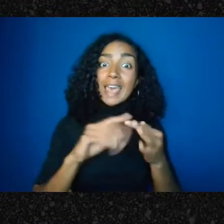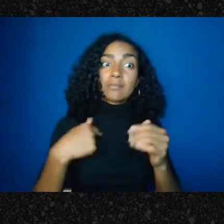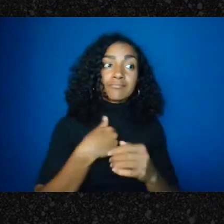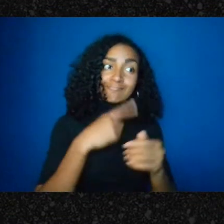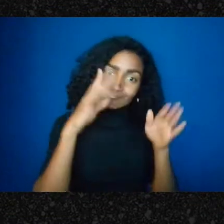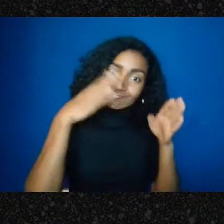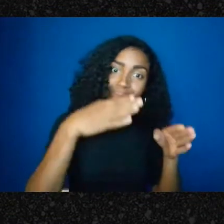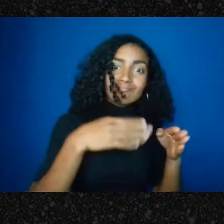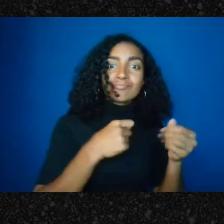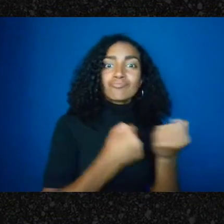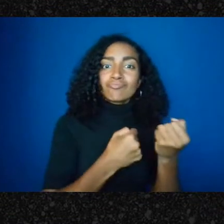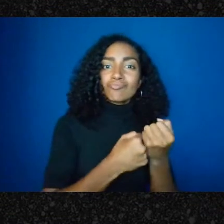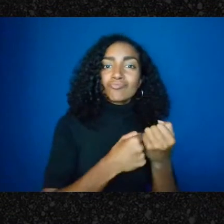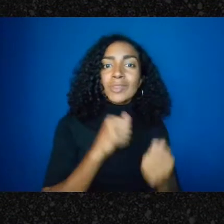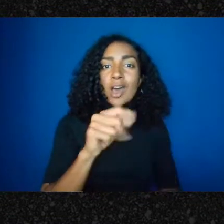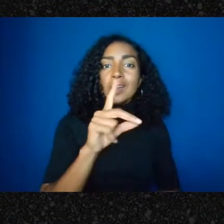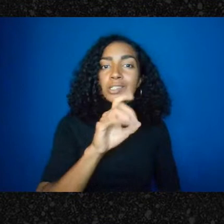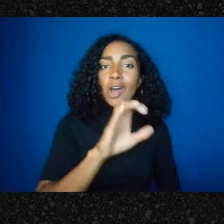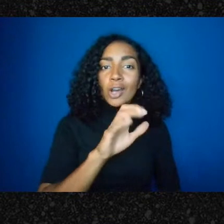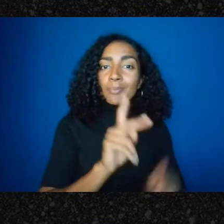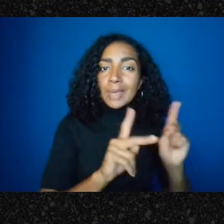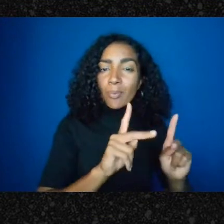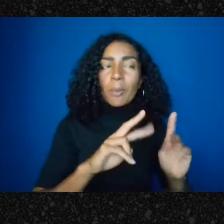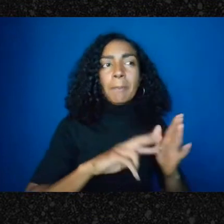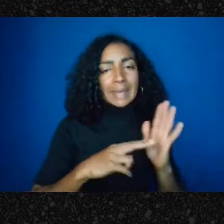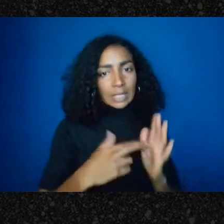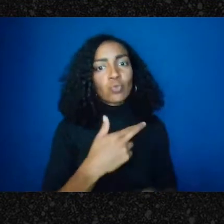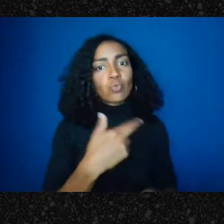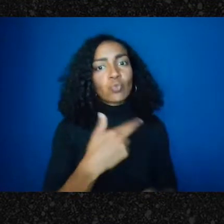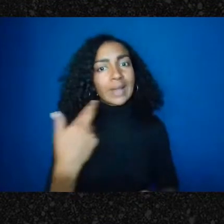have some members who are undocumented, I think it's you know reasonably safe.